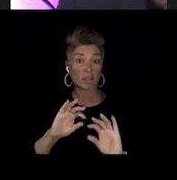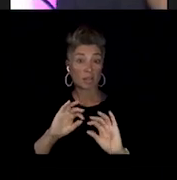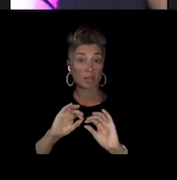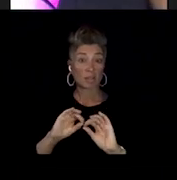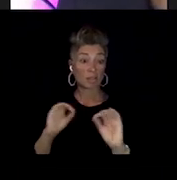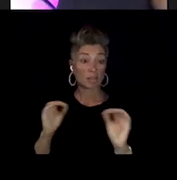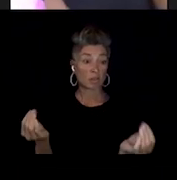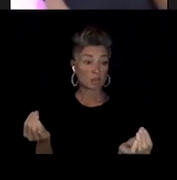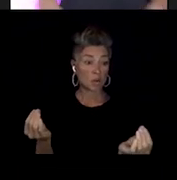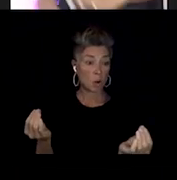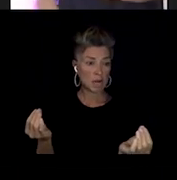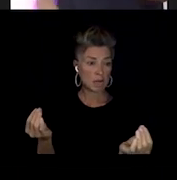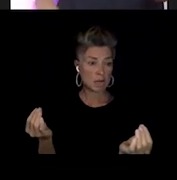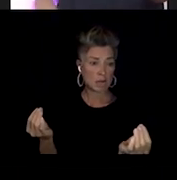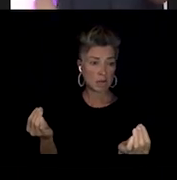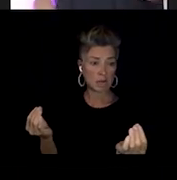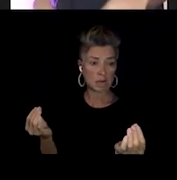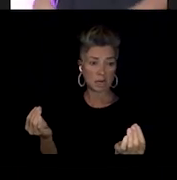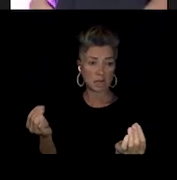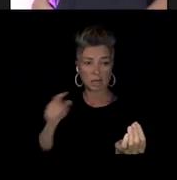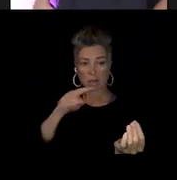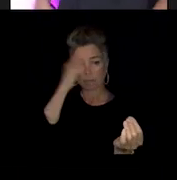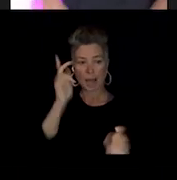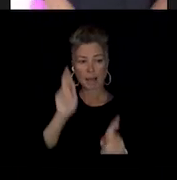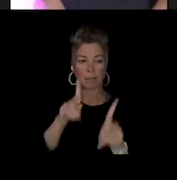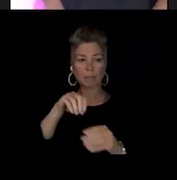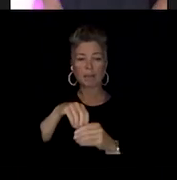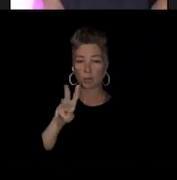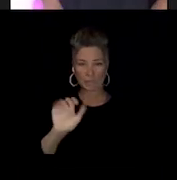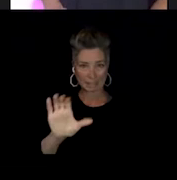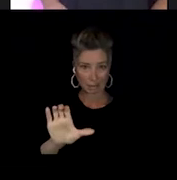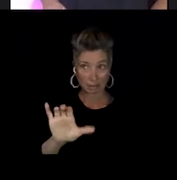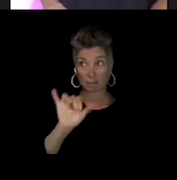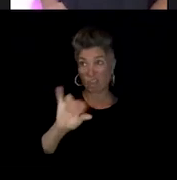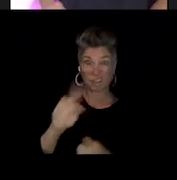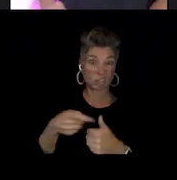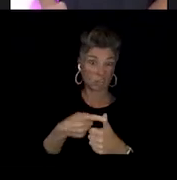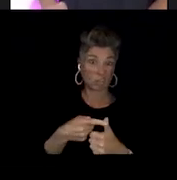That's one, that's the biggest one.